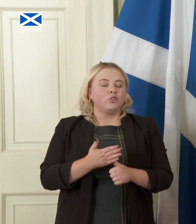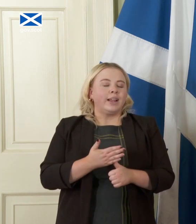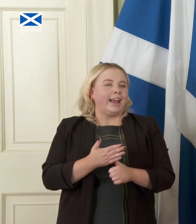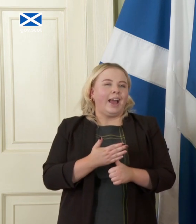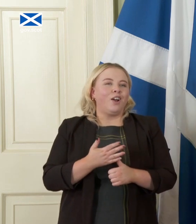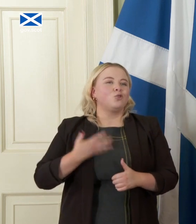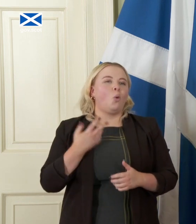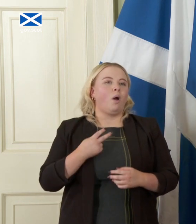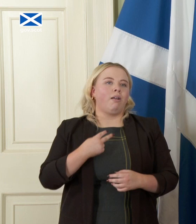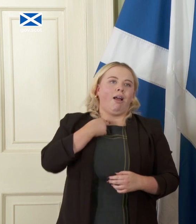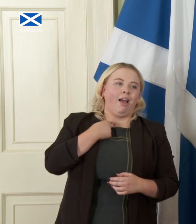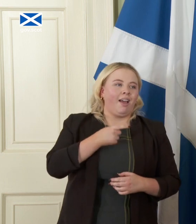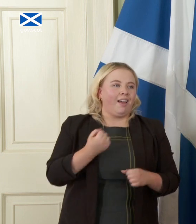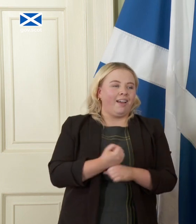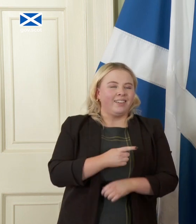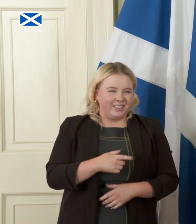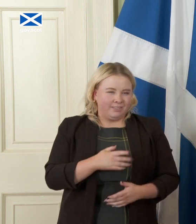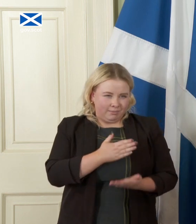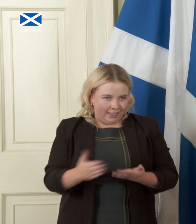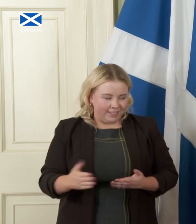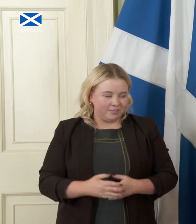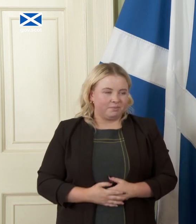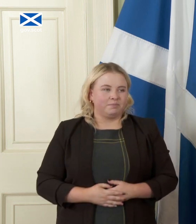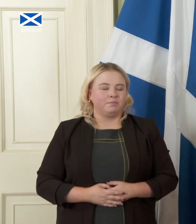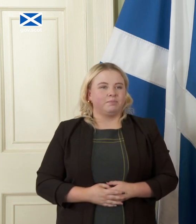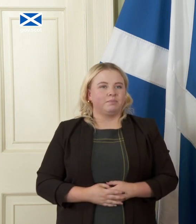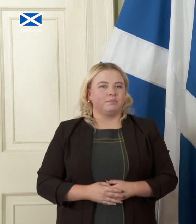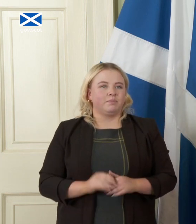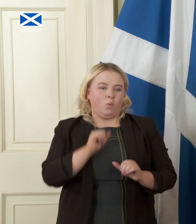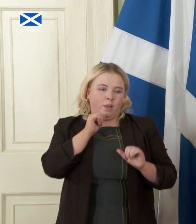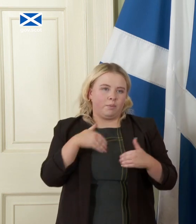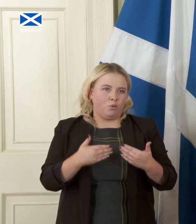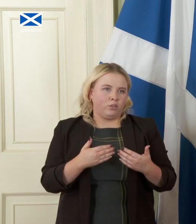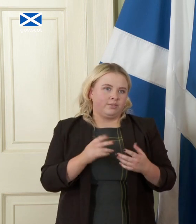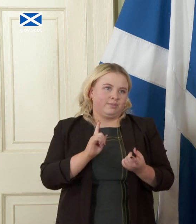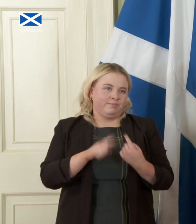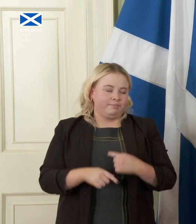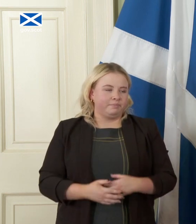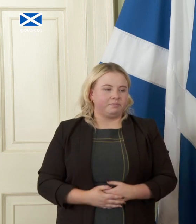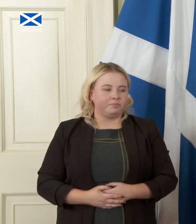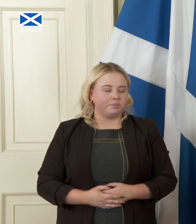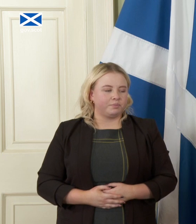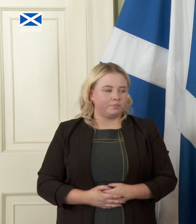I just want to make that clear and I'll move on to your questions. in terms of just as, as